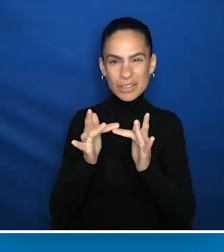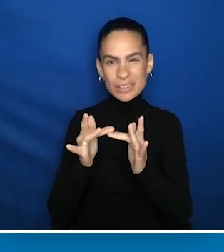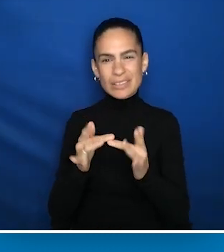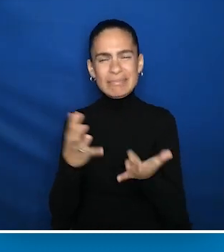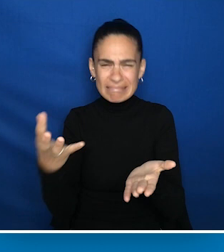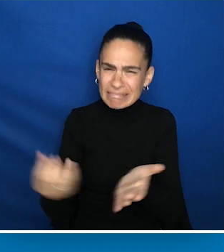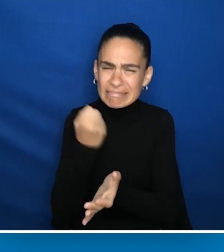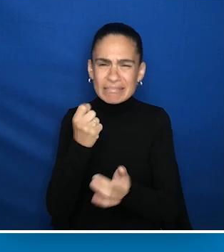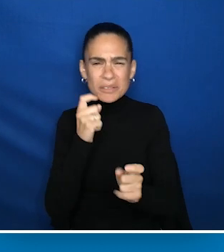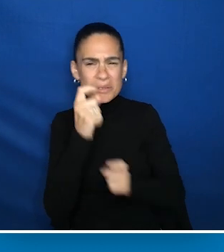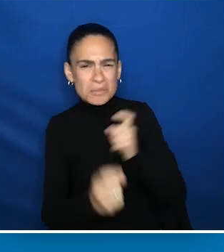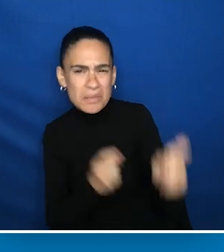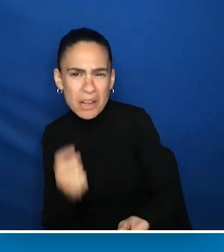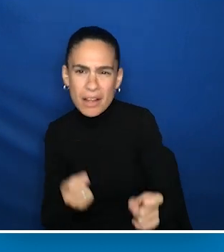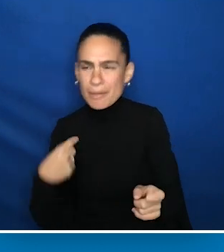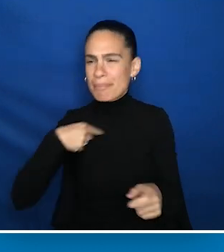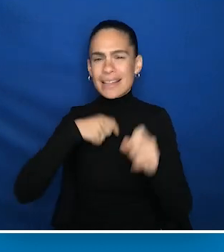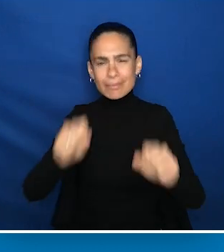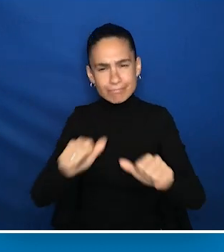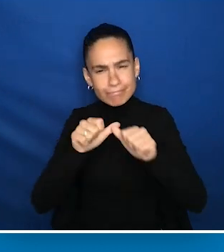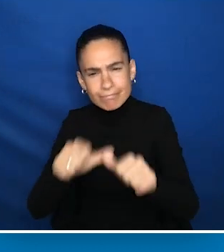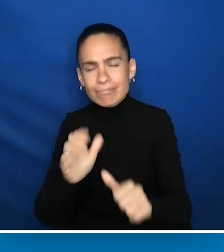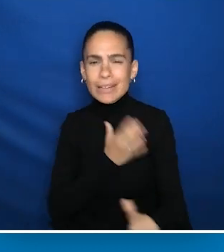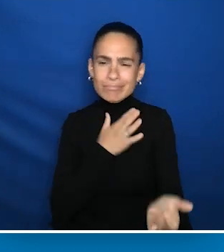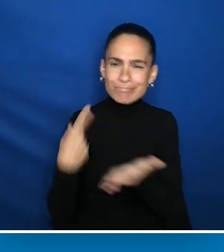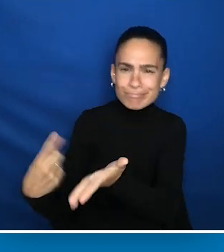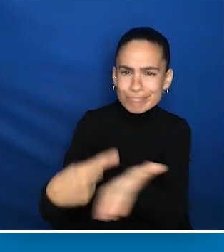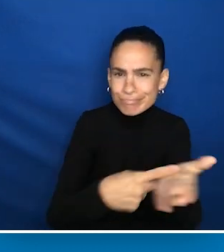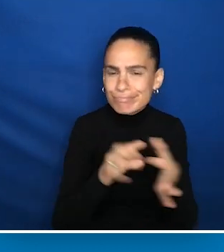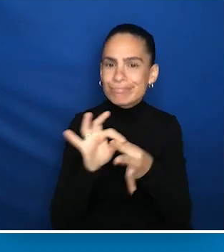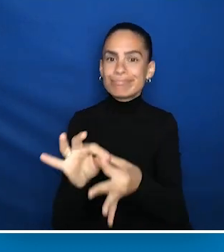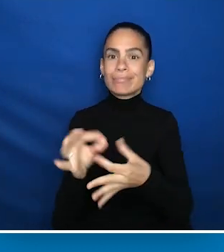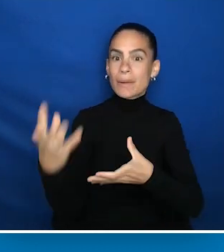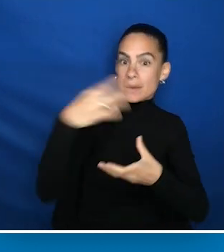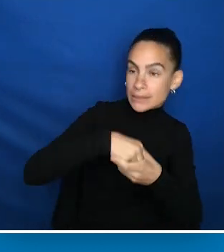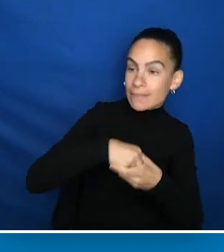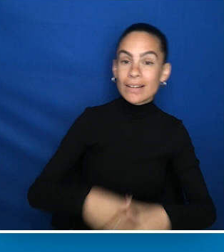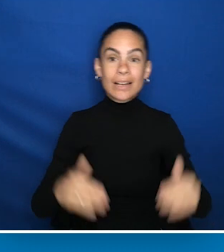with all of our journeys and donate to the cause as AUCD works to continue our conversations around inclusivity